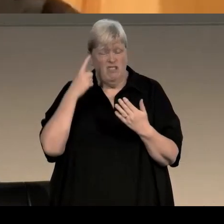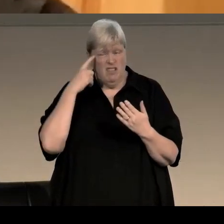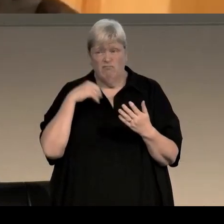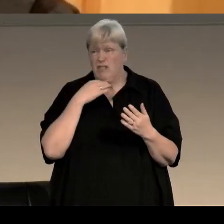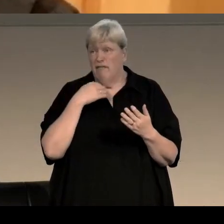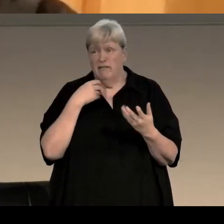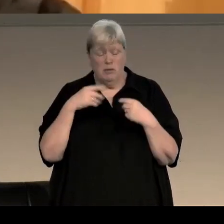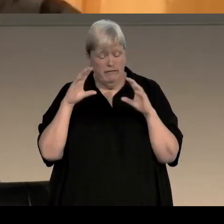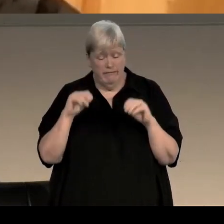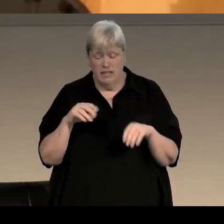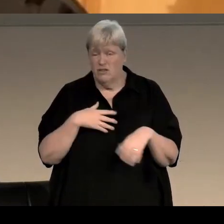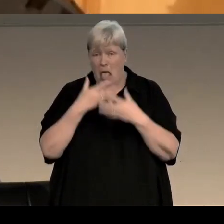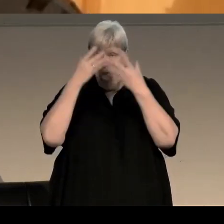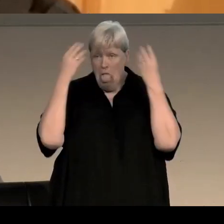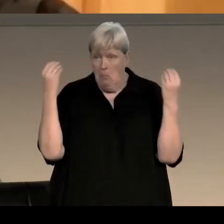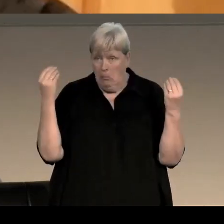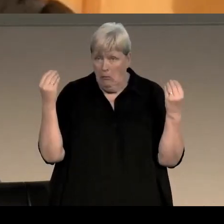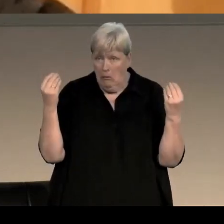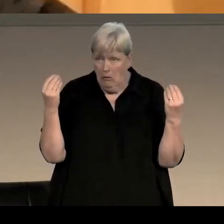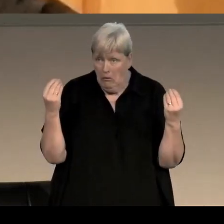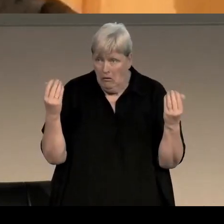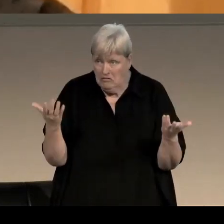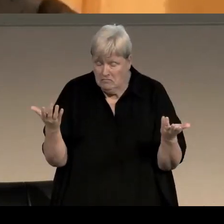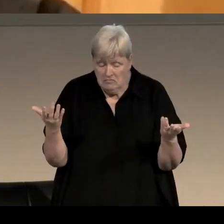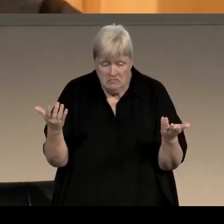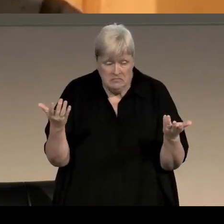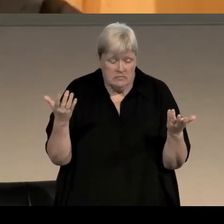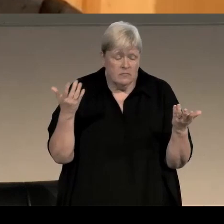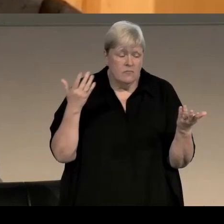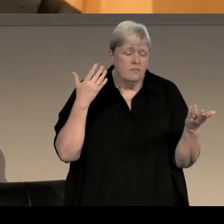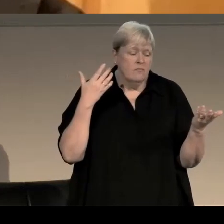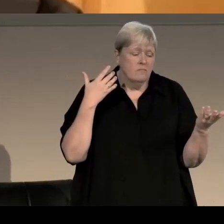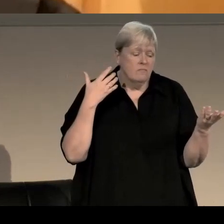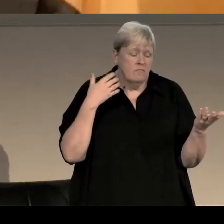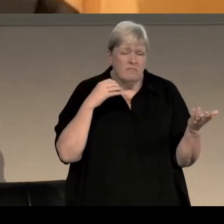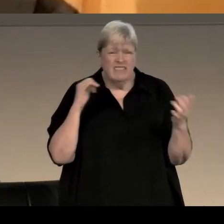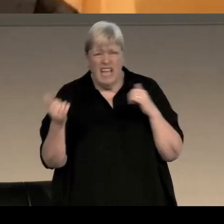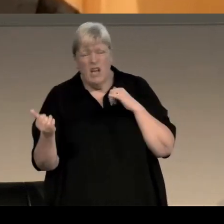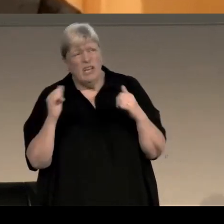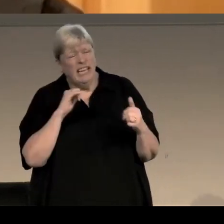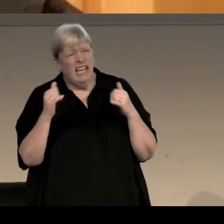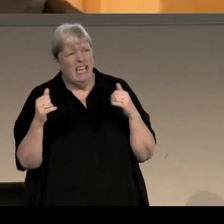maybe, I mean, some writers have a finite number of books in them, maybe this is it", and every now and again my editor would phone me up and she'd say